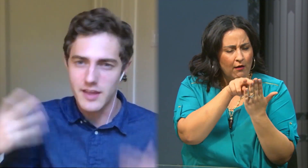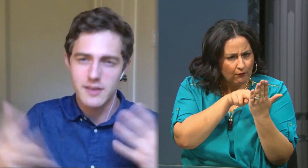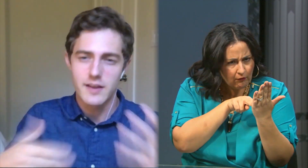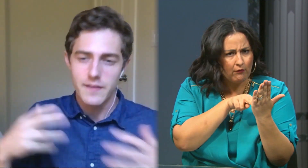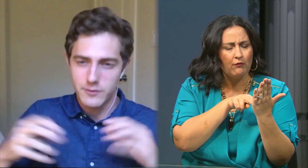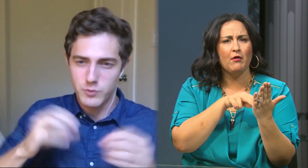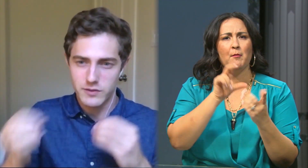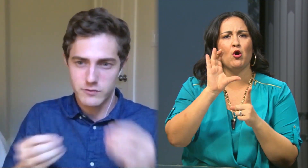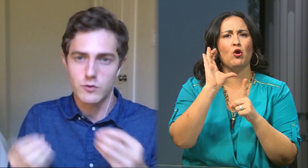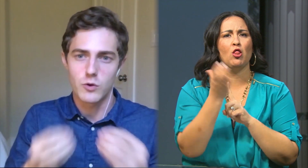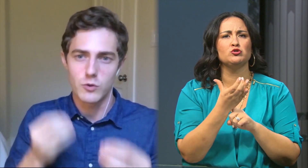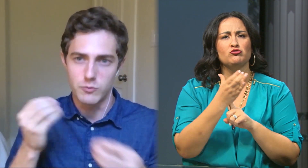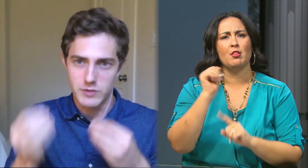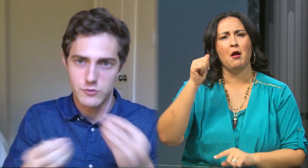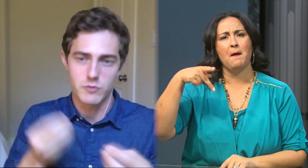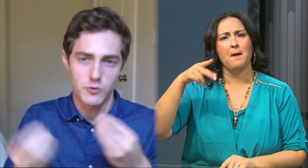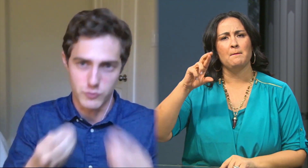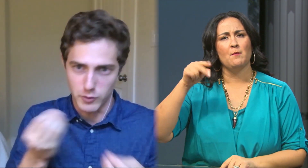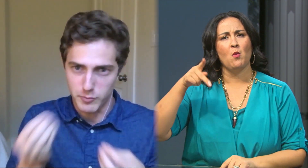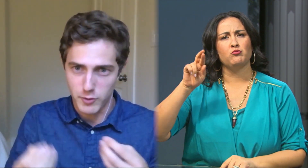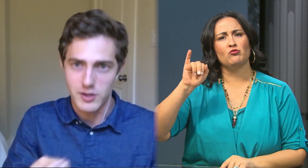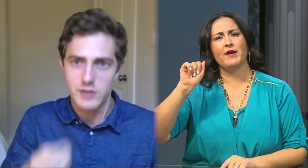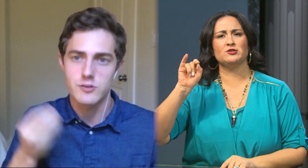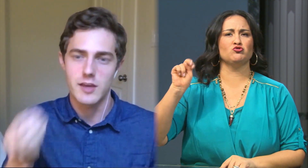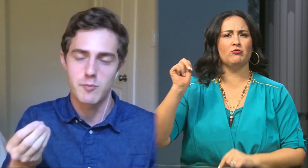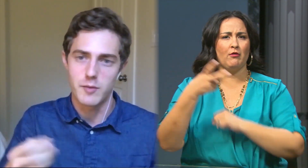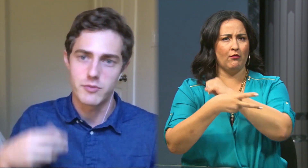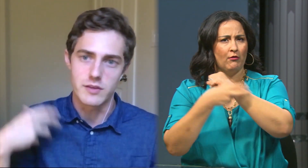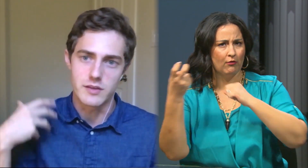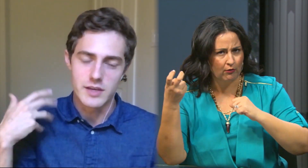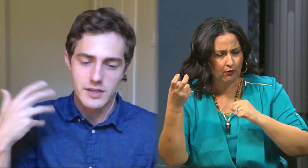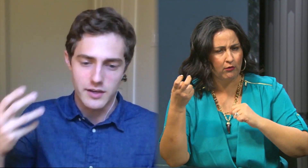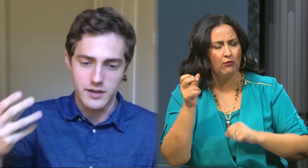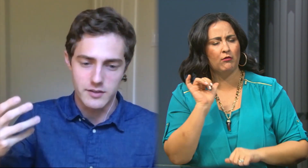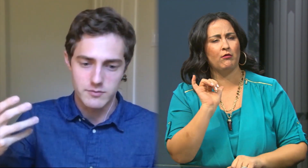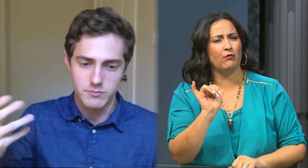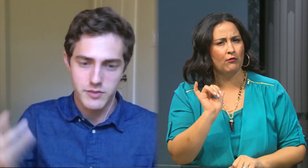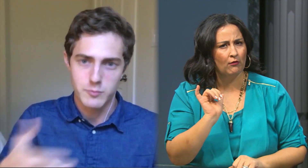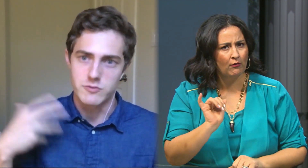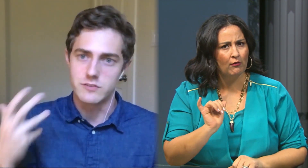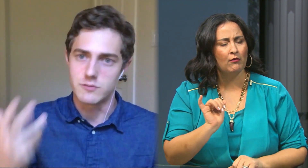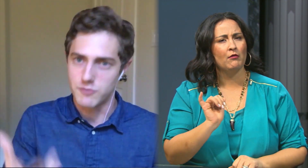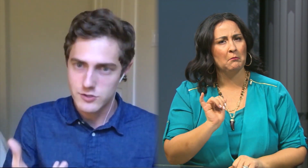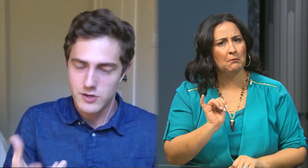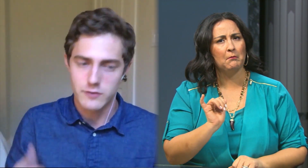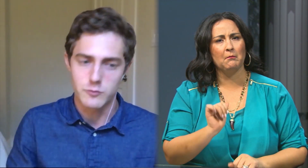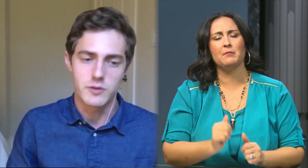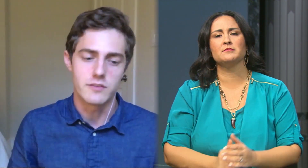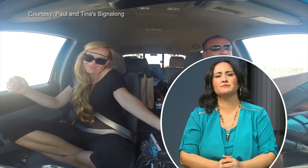That’s when this whole issue of cultural appropriation came up and themes of disenfranchisement."